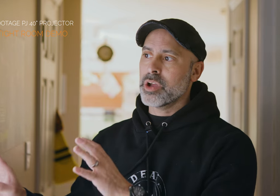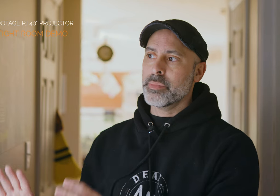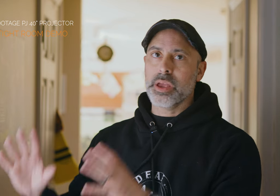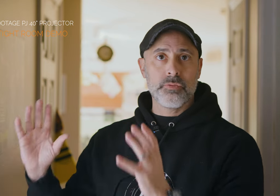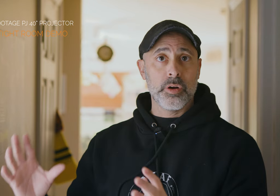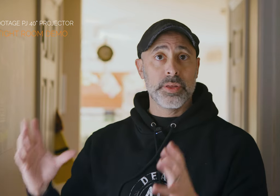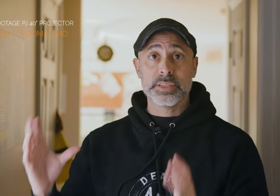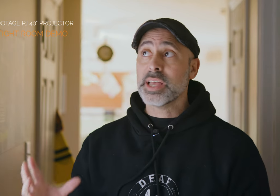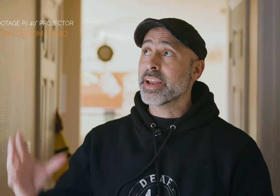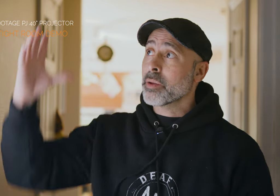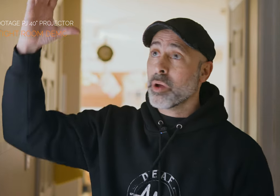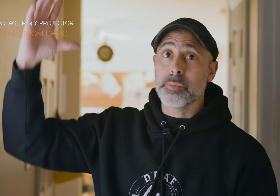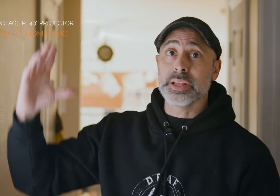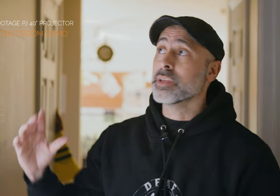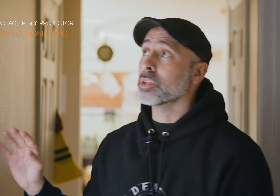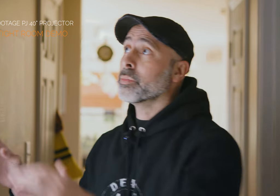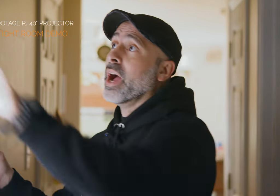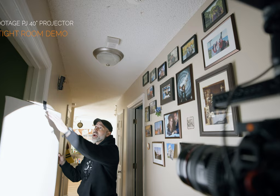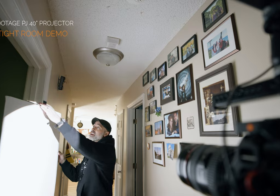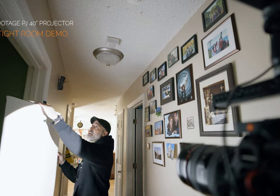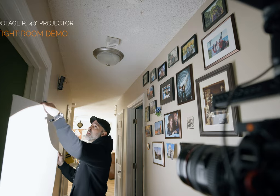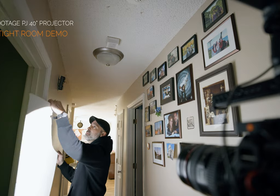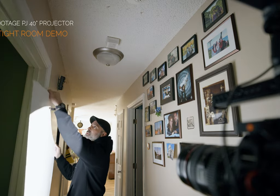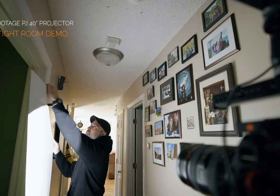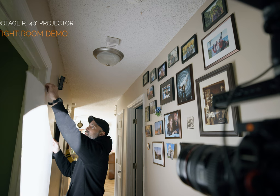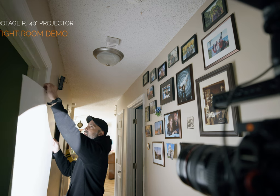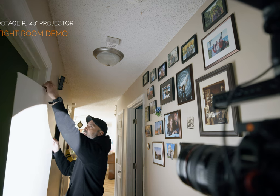coming from the side now I'd probably bring this up a little bit higher maybe something like this